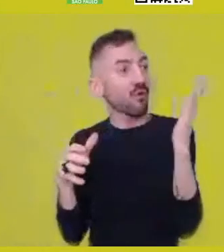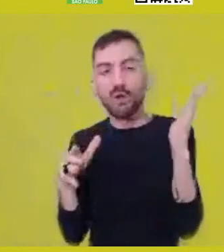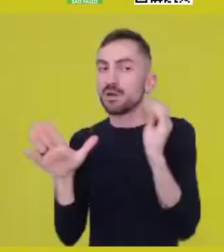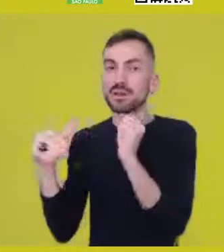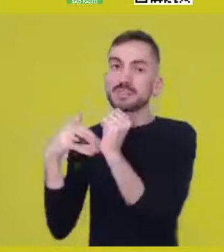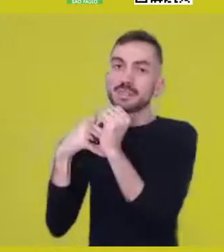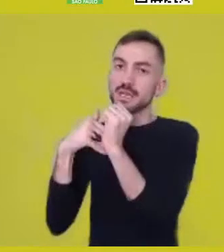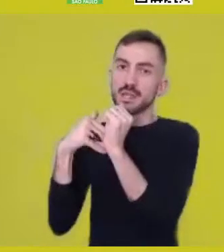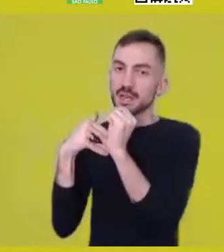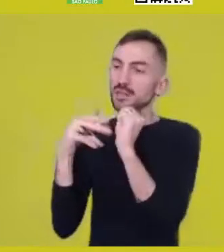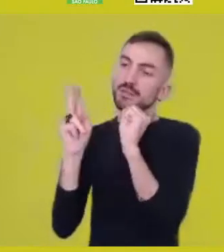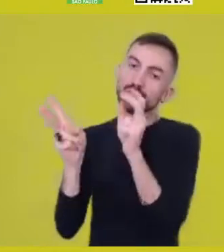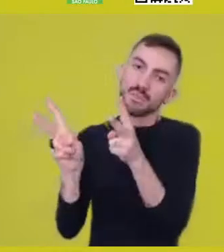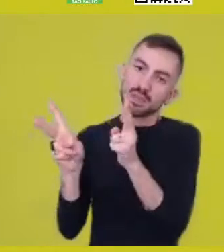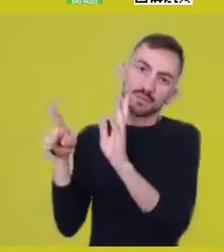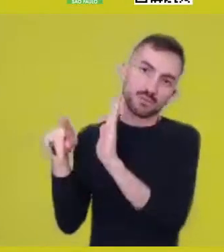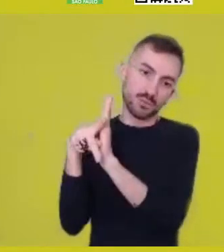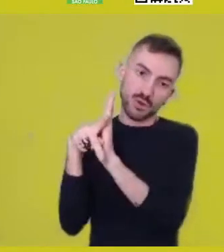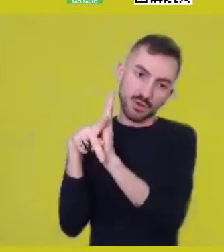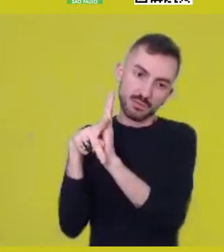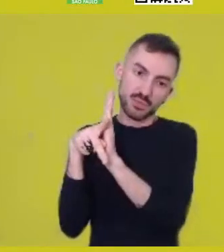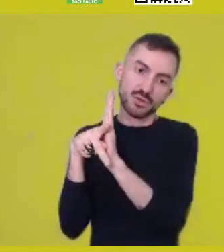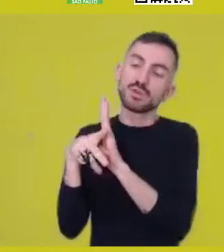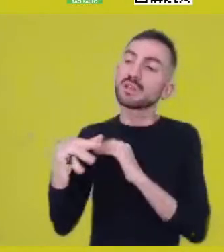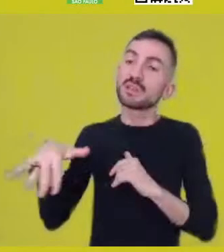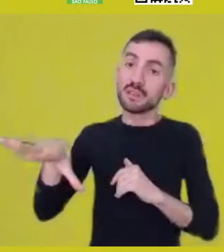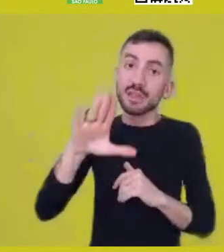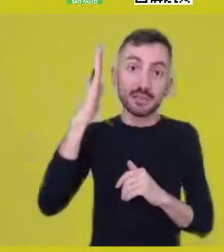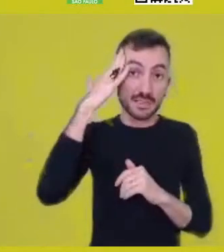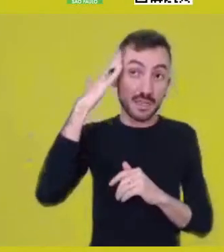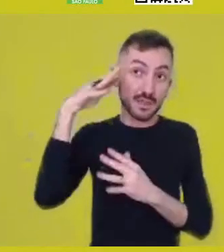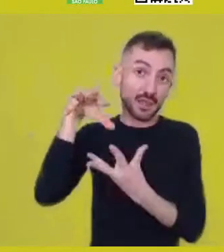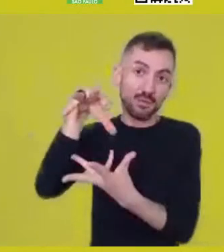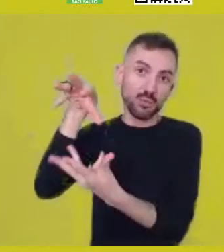that form of interpreting the world.